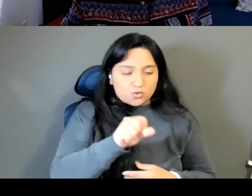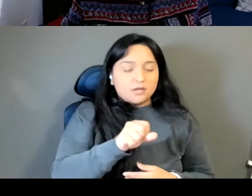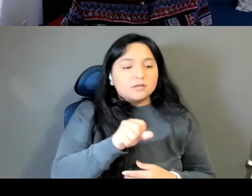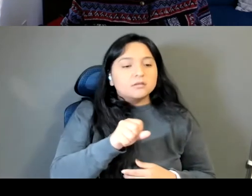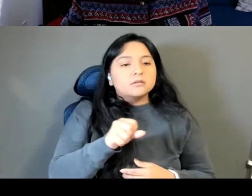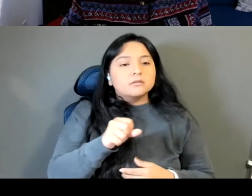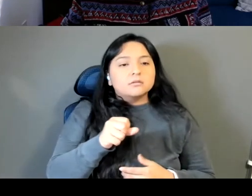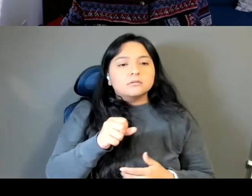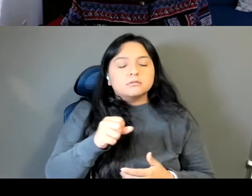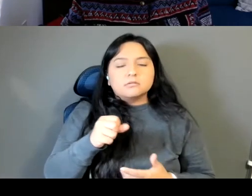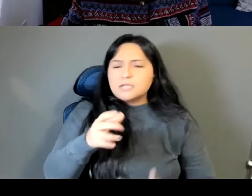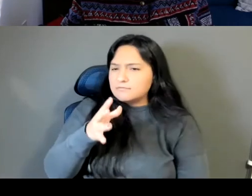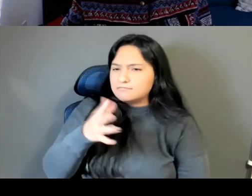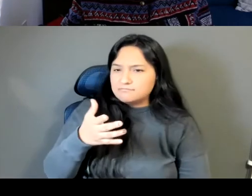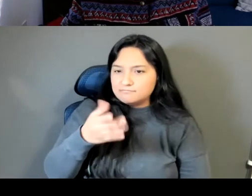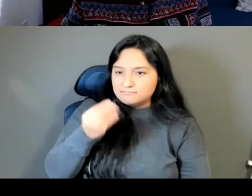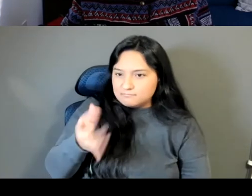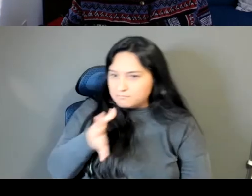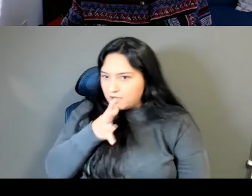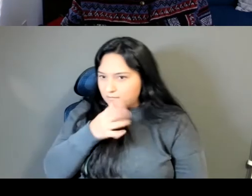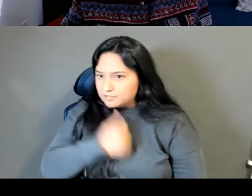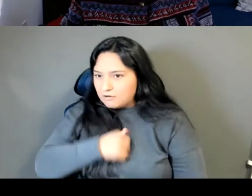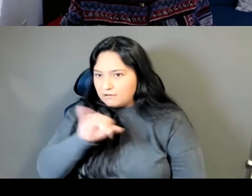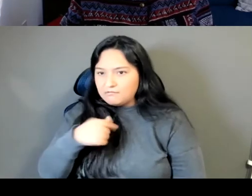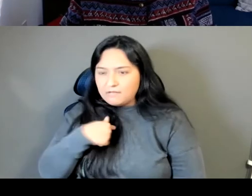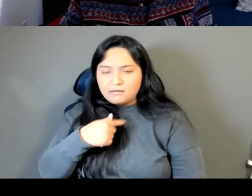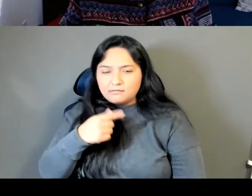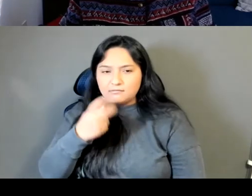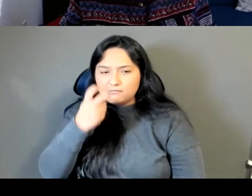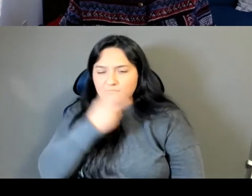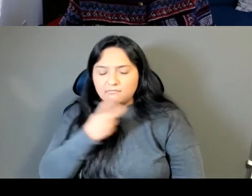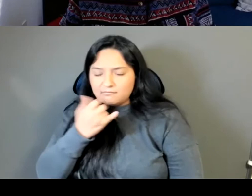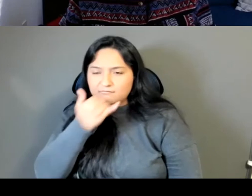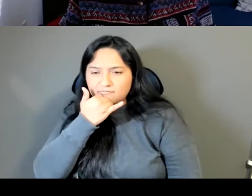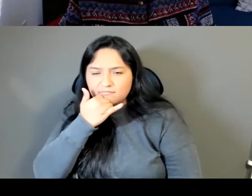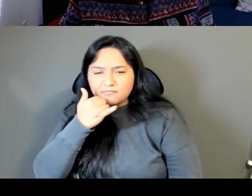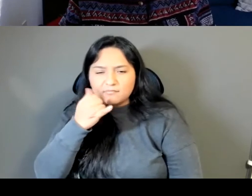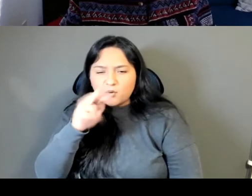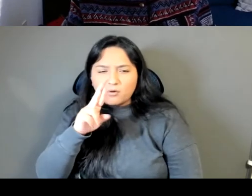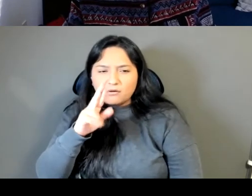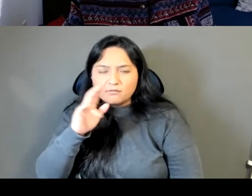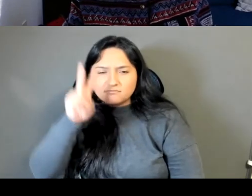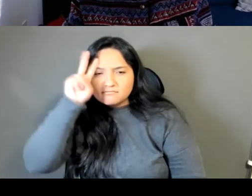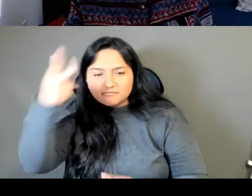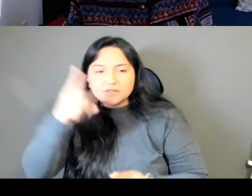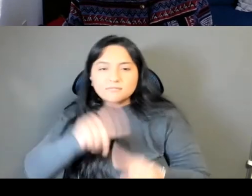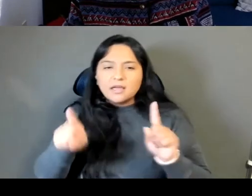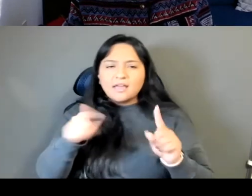I'm sorry if I'm like butchering this but I forget exactly what there's like four quadrants, it's like, in the north.